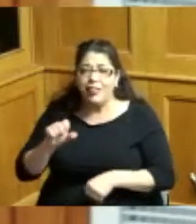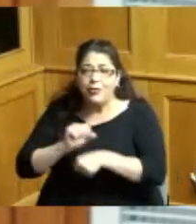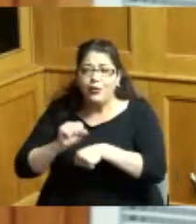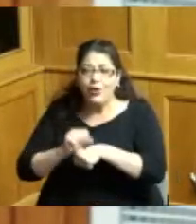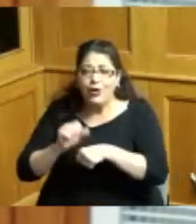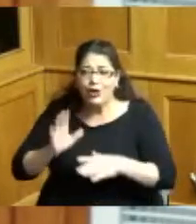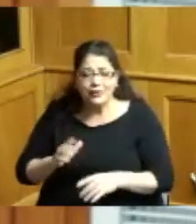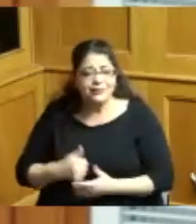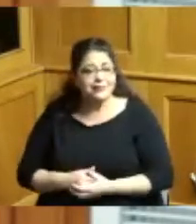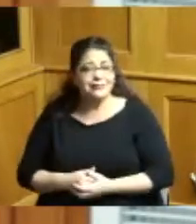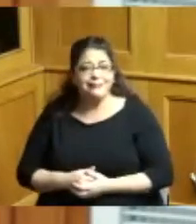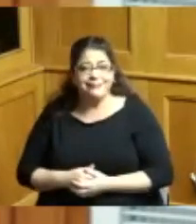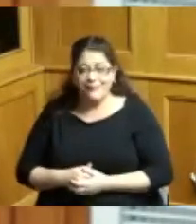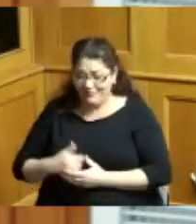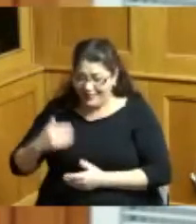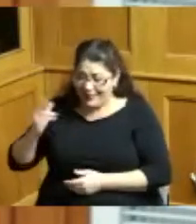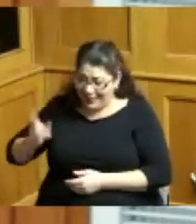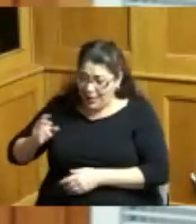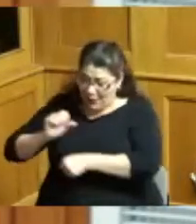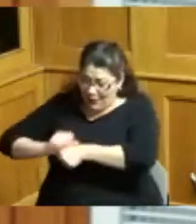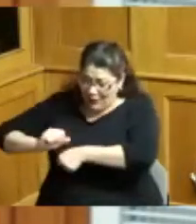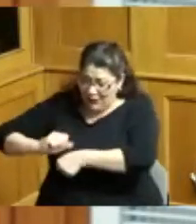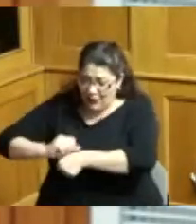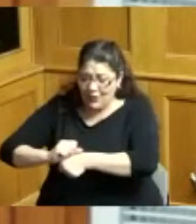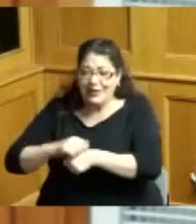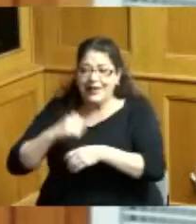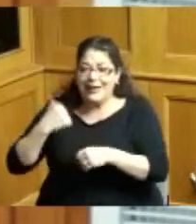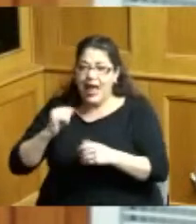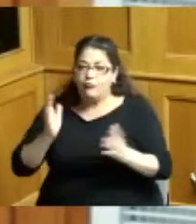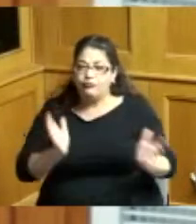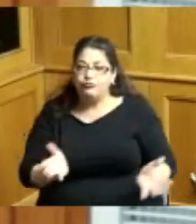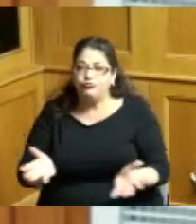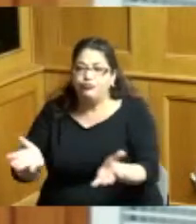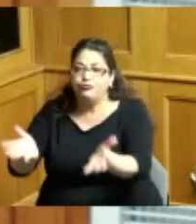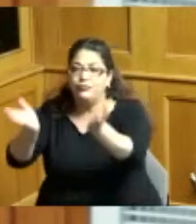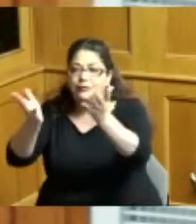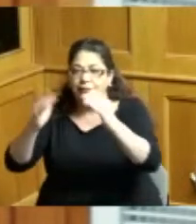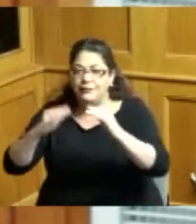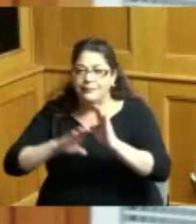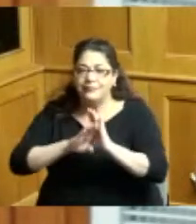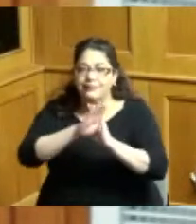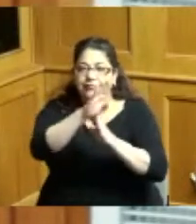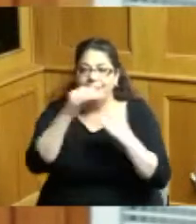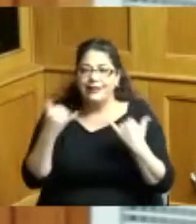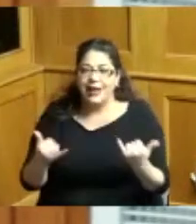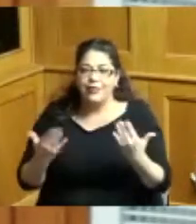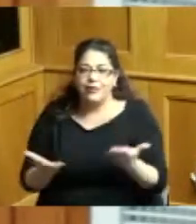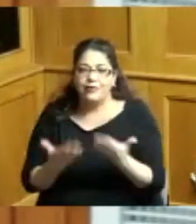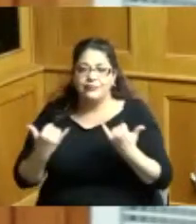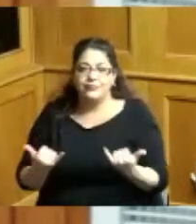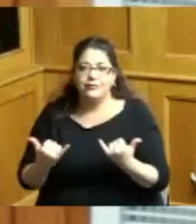that is why me and many of us are here where we are today and I may as well warn my husband